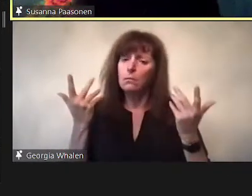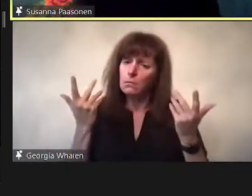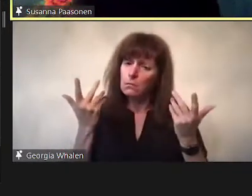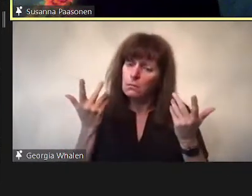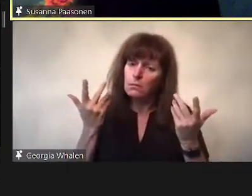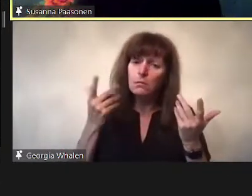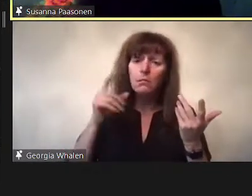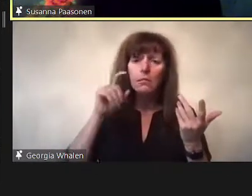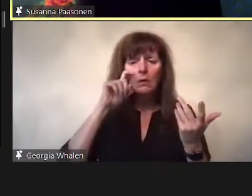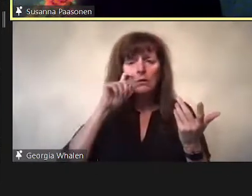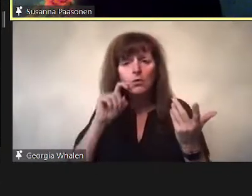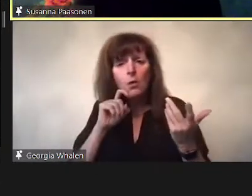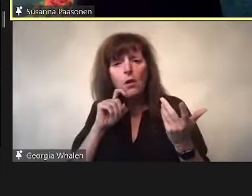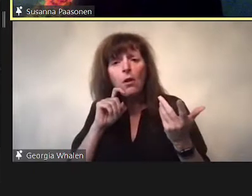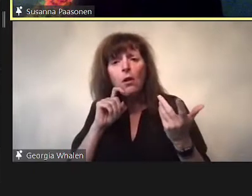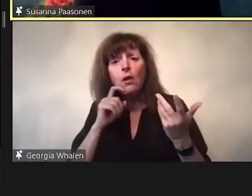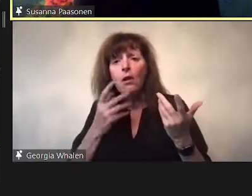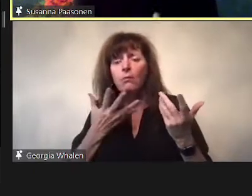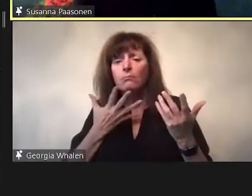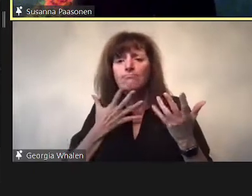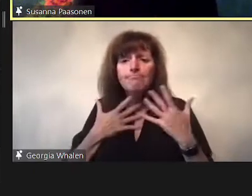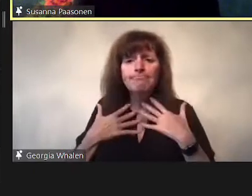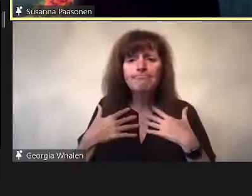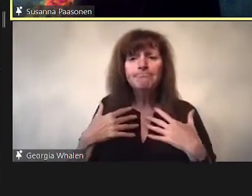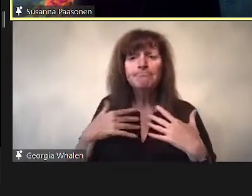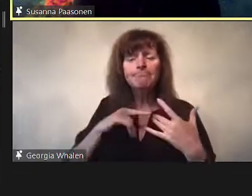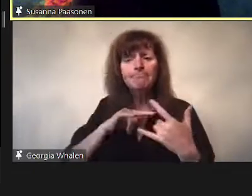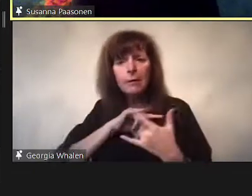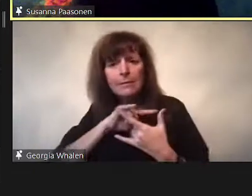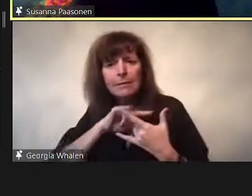and sexual content, visual content, but also sexual communication broadly.